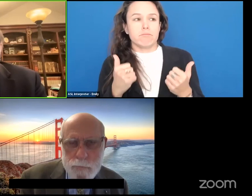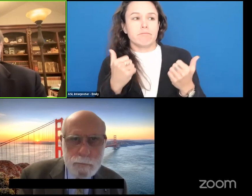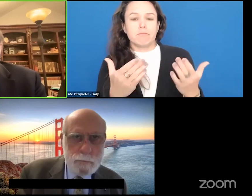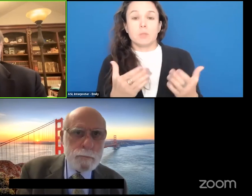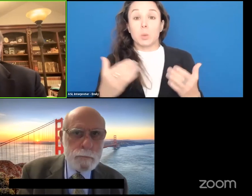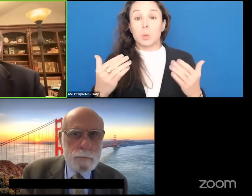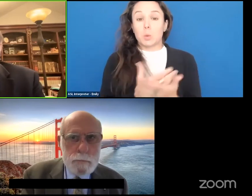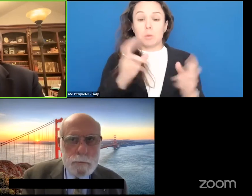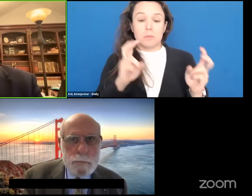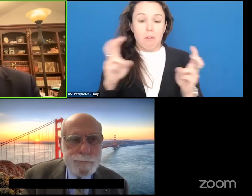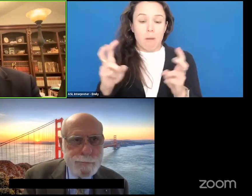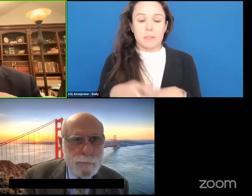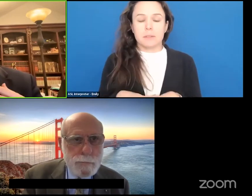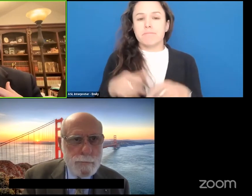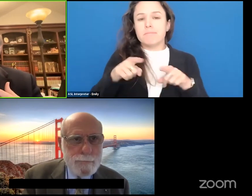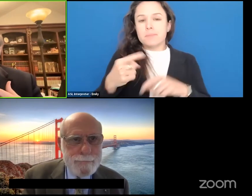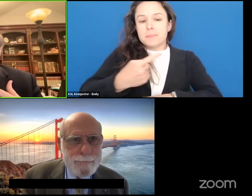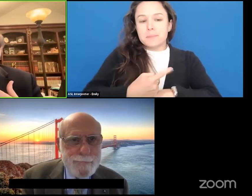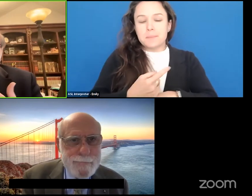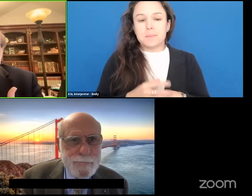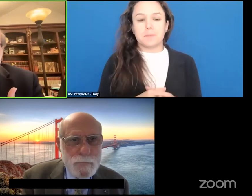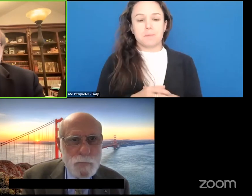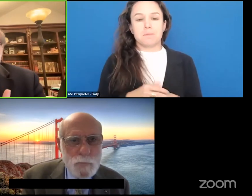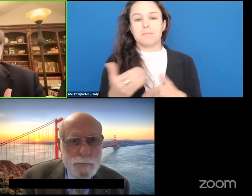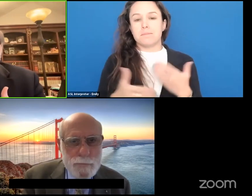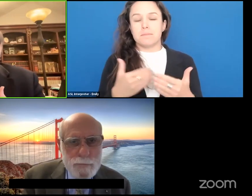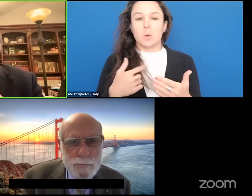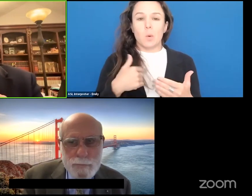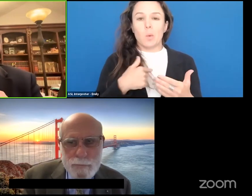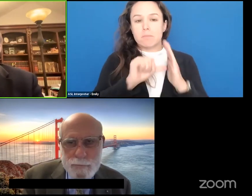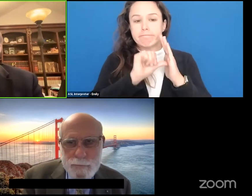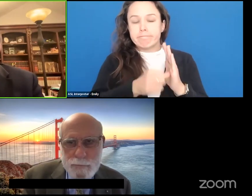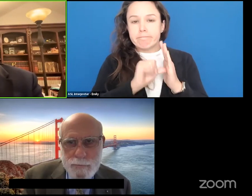We -- over the course of the day, we are highlighting a number of technologies we think are going